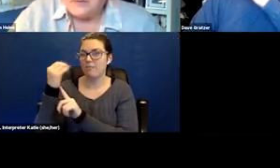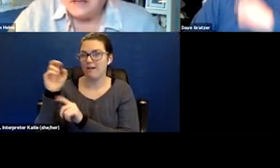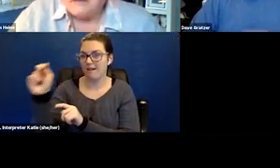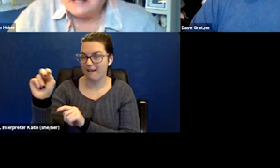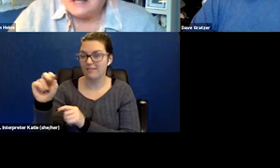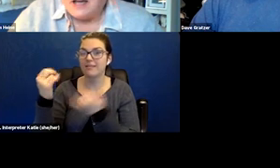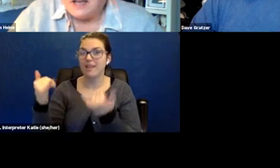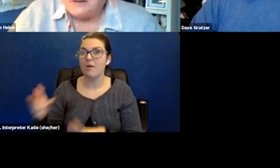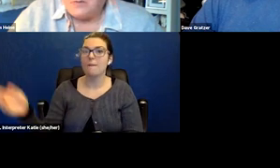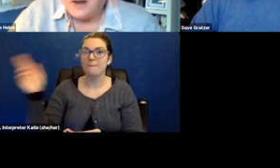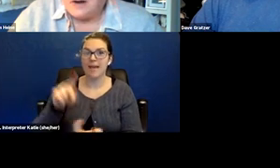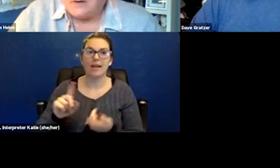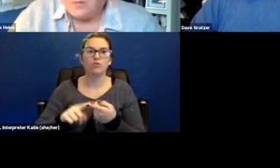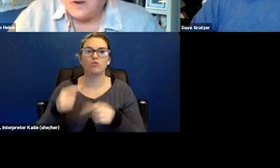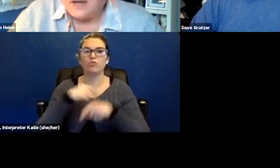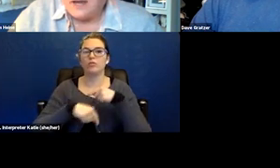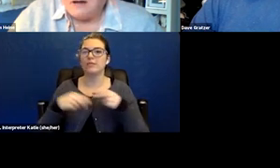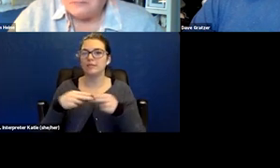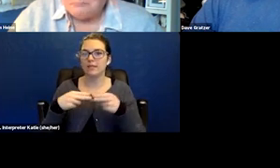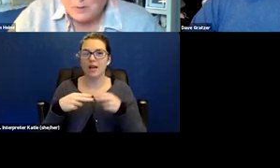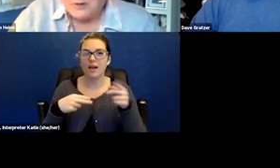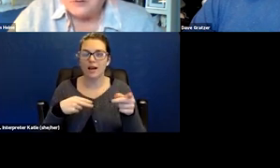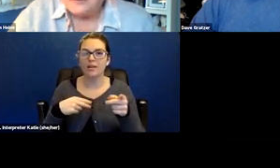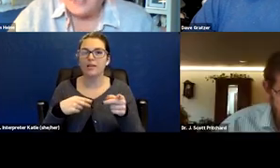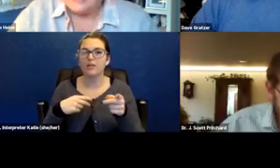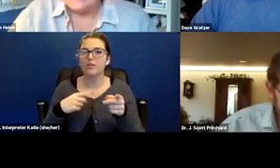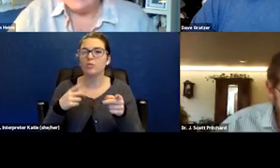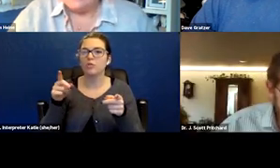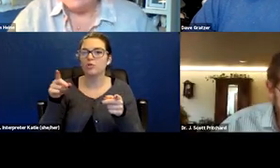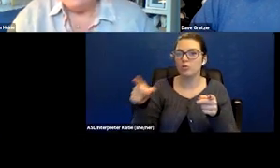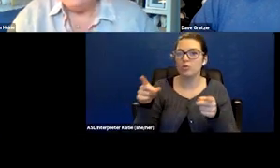to I believe the slide where we, where you ended.